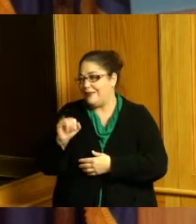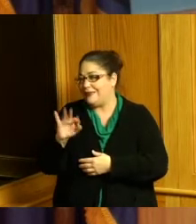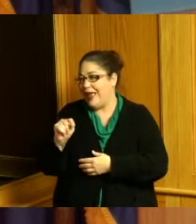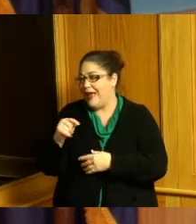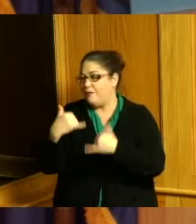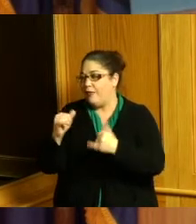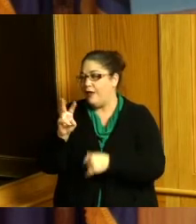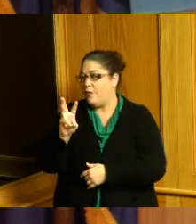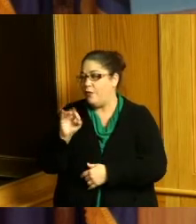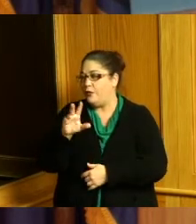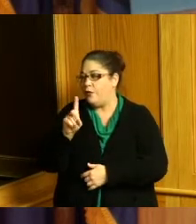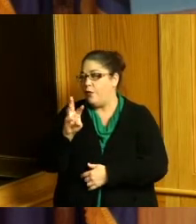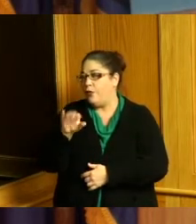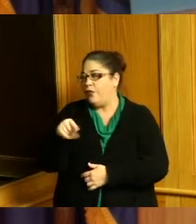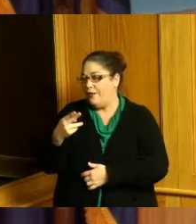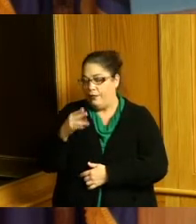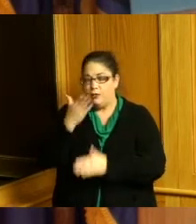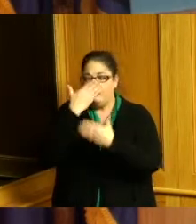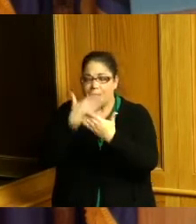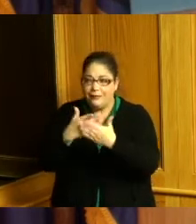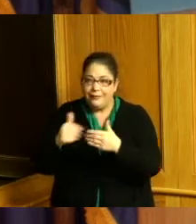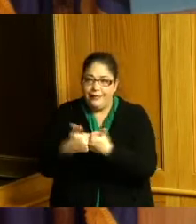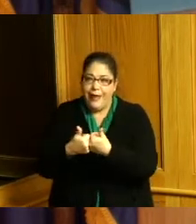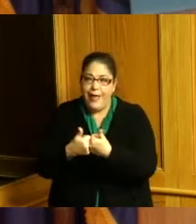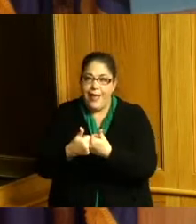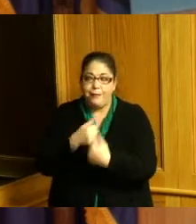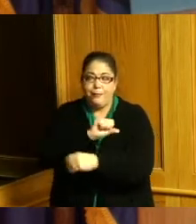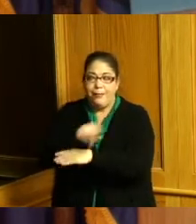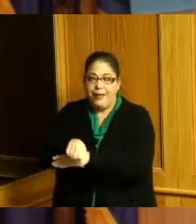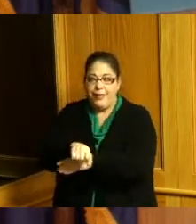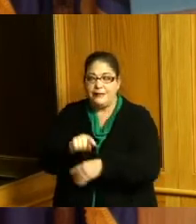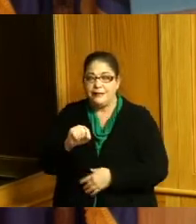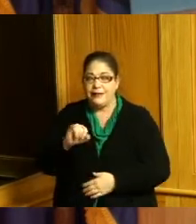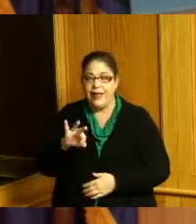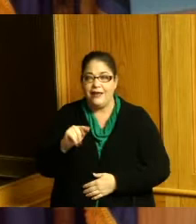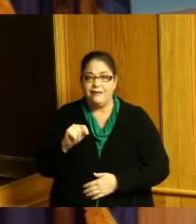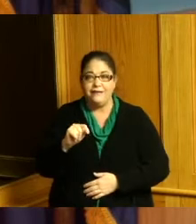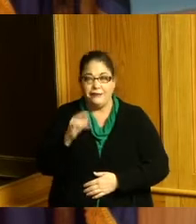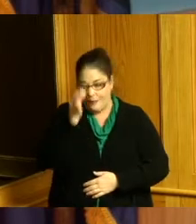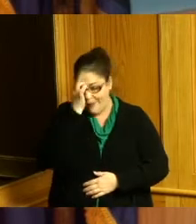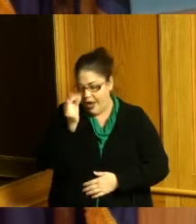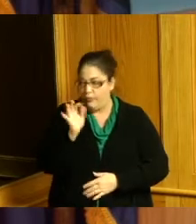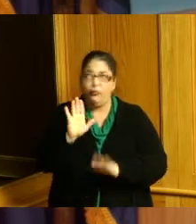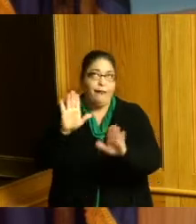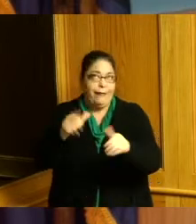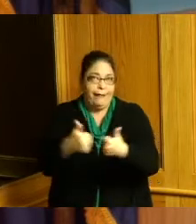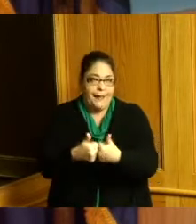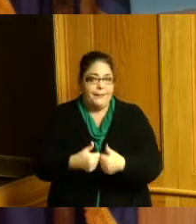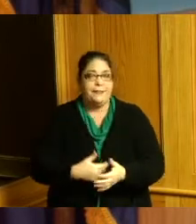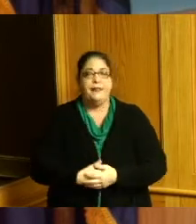game and Woodward beat Taft barely and that was just a great game so again tomorrow they're